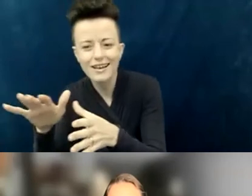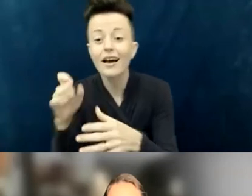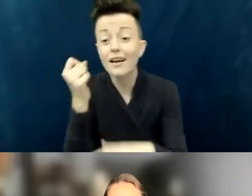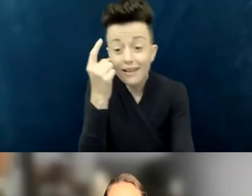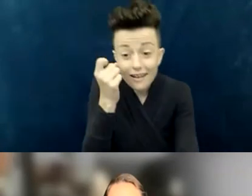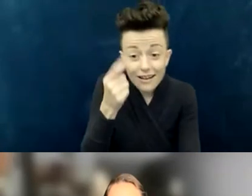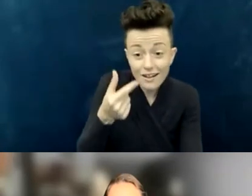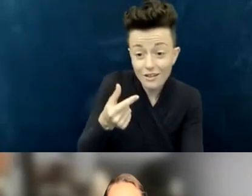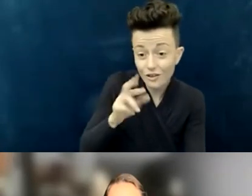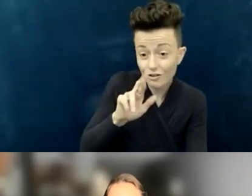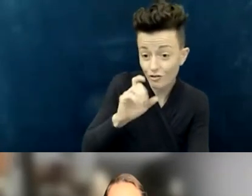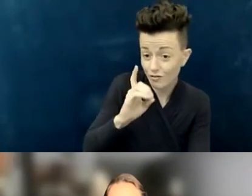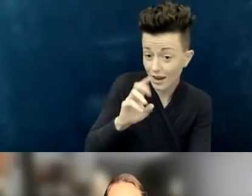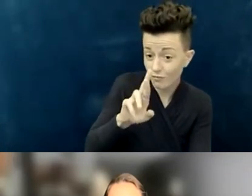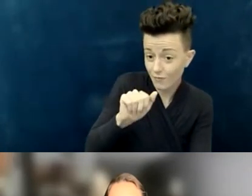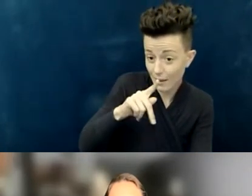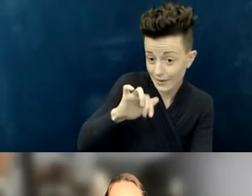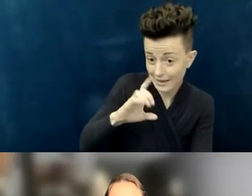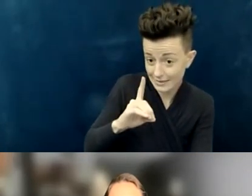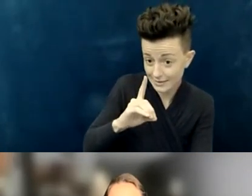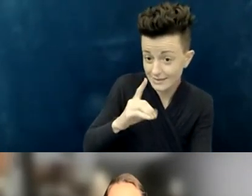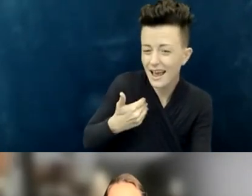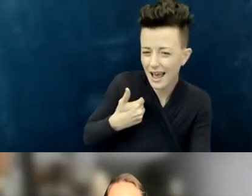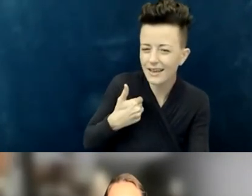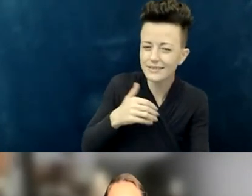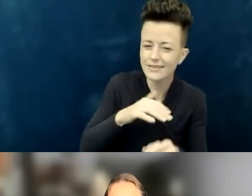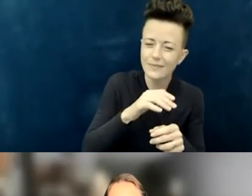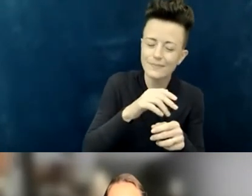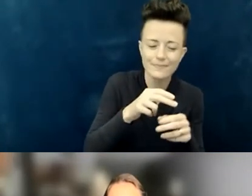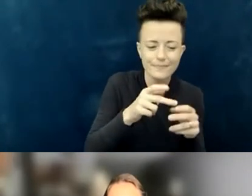called Dwelling Place has been wonderful for us to work with.